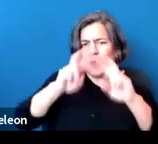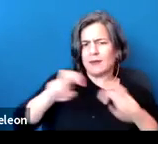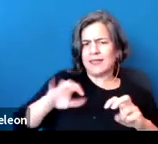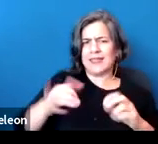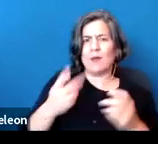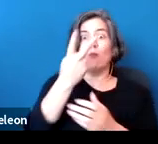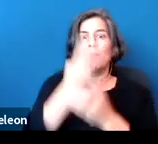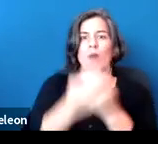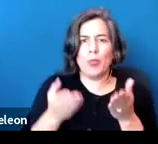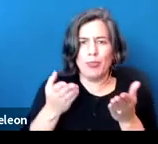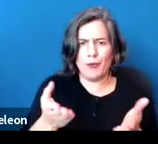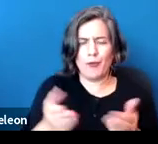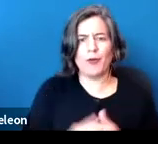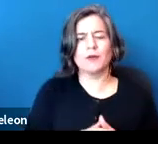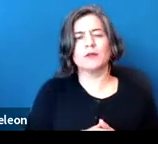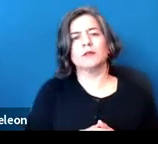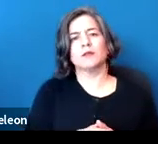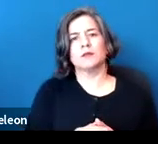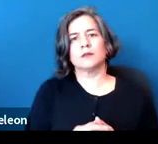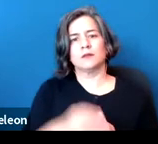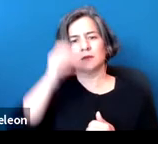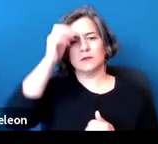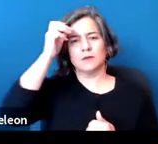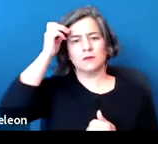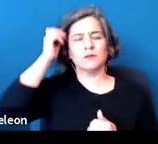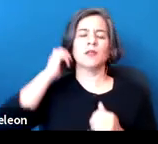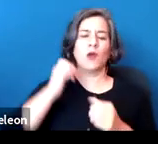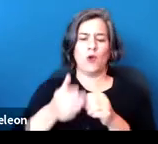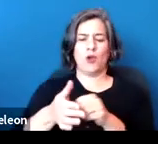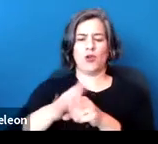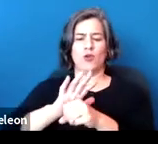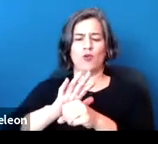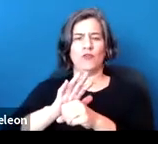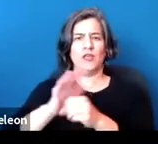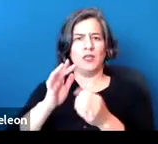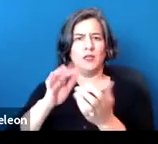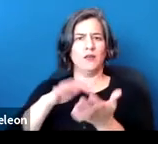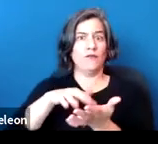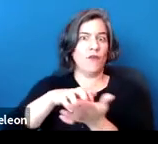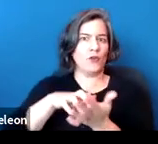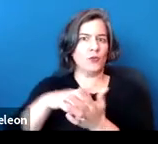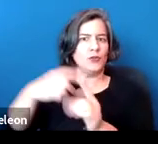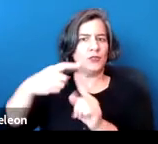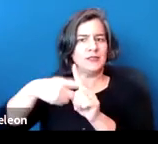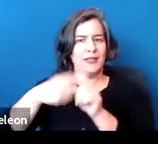So certainly COVID-vulnerable tenants may be protected in two very distinct ways.